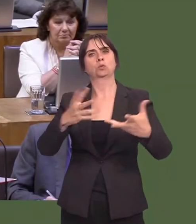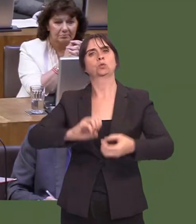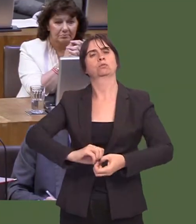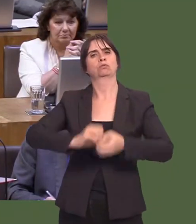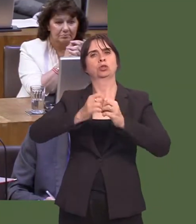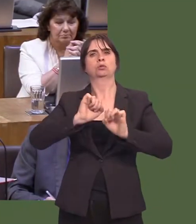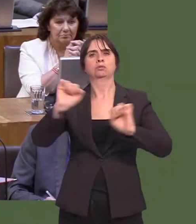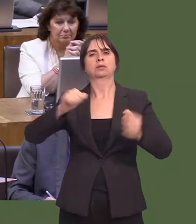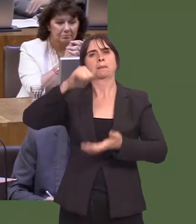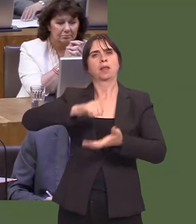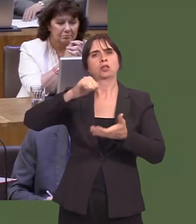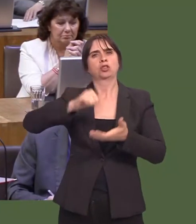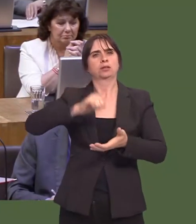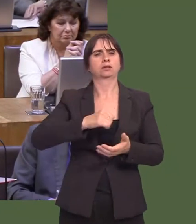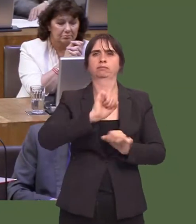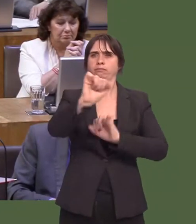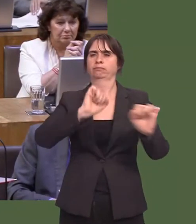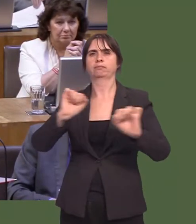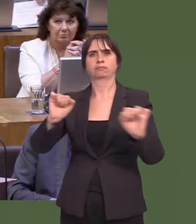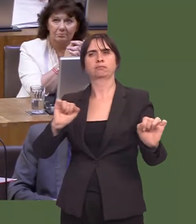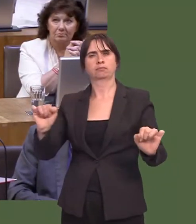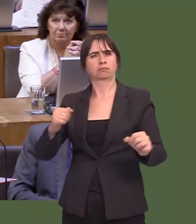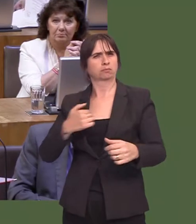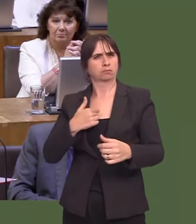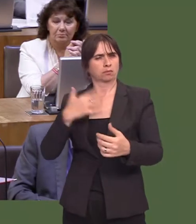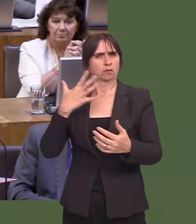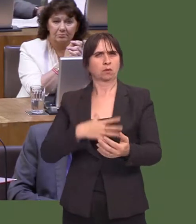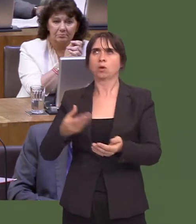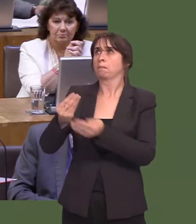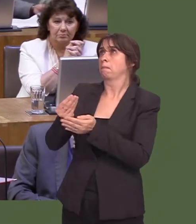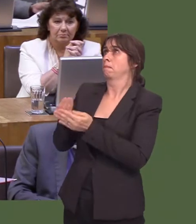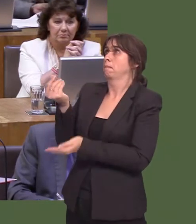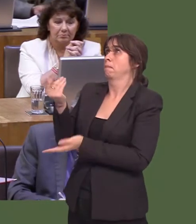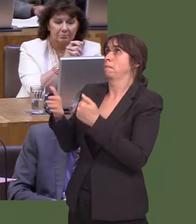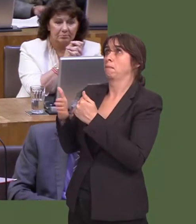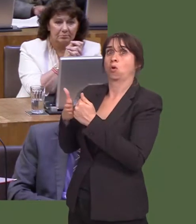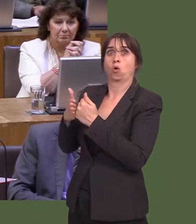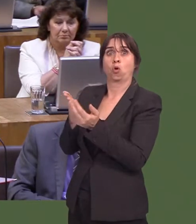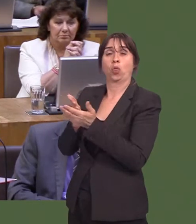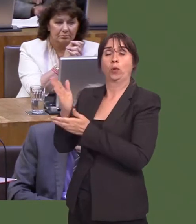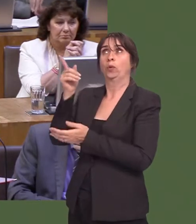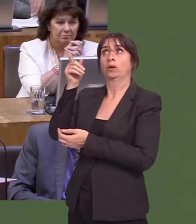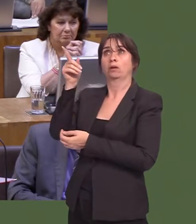But, of course, we would always want to see more funds made available to the Welsh budget through the ending of austerity in Westminster.